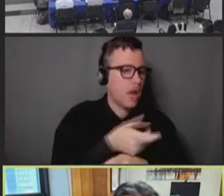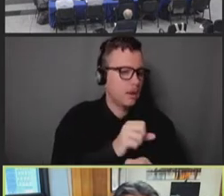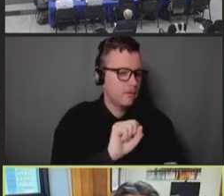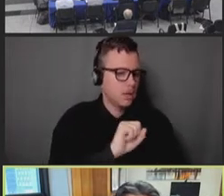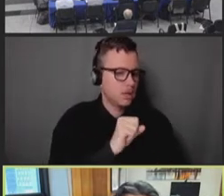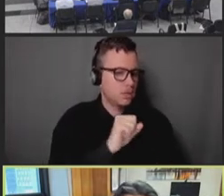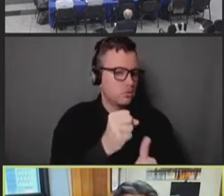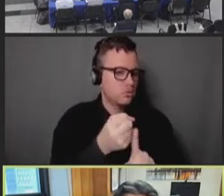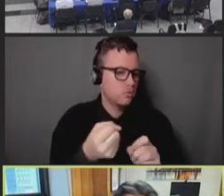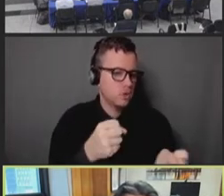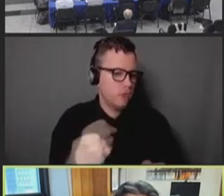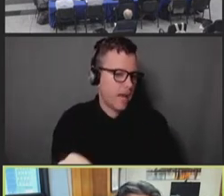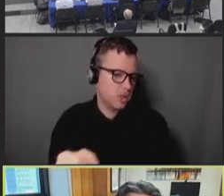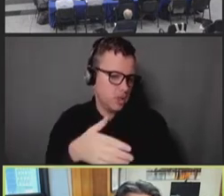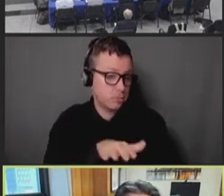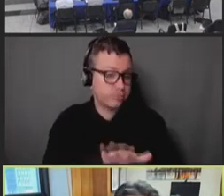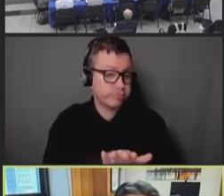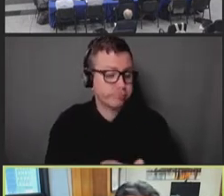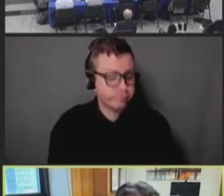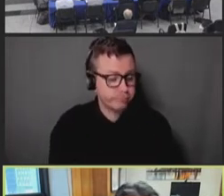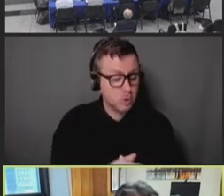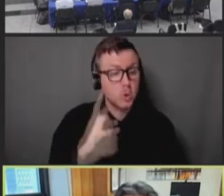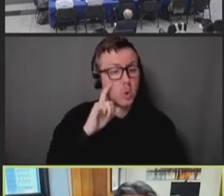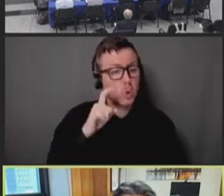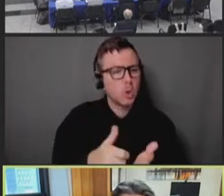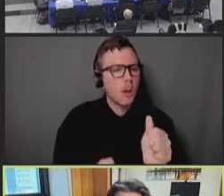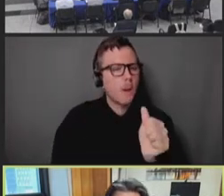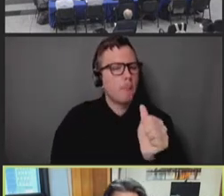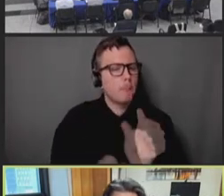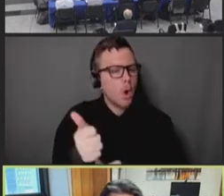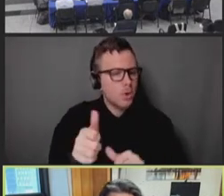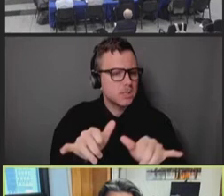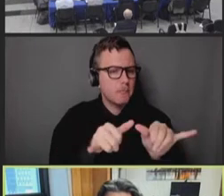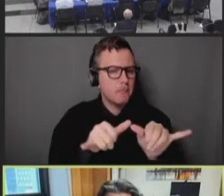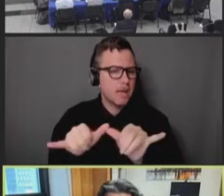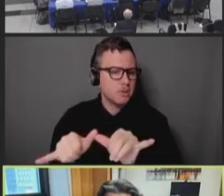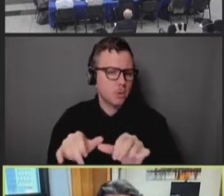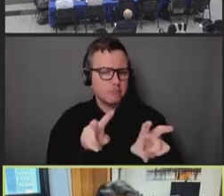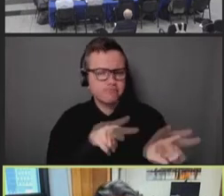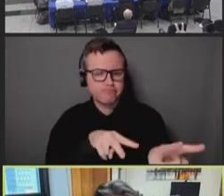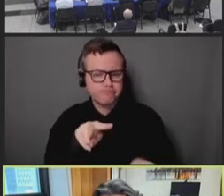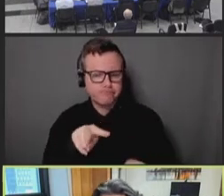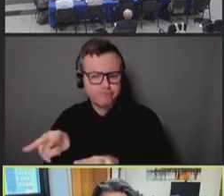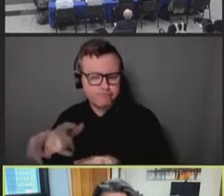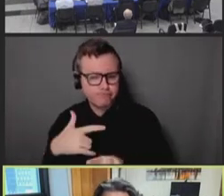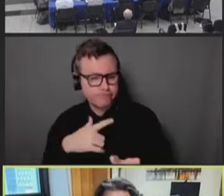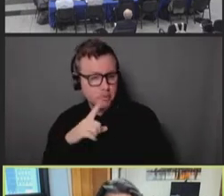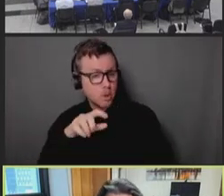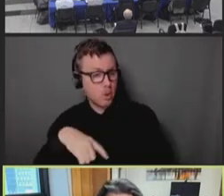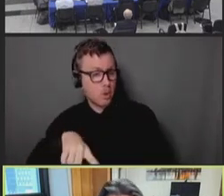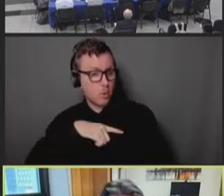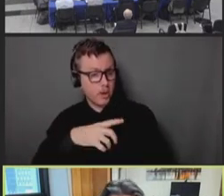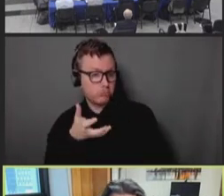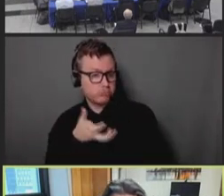As you can see, on most metrics, we are actually meeting the needs, or close to meeting the needs